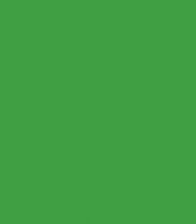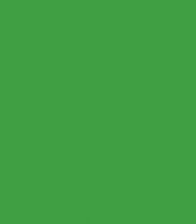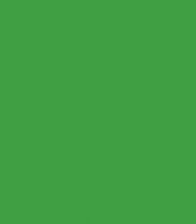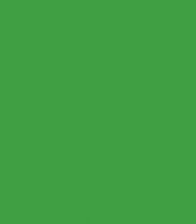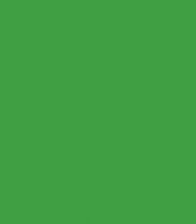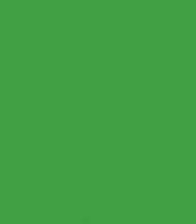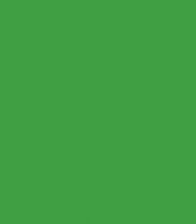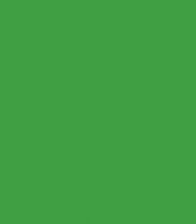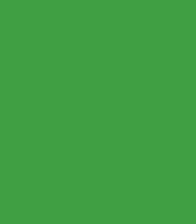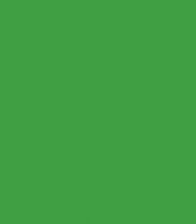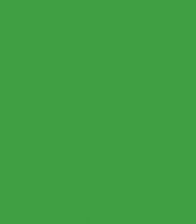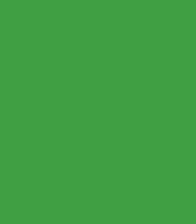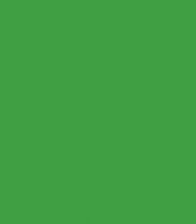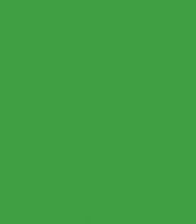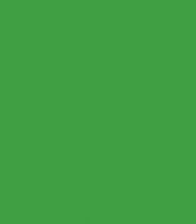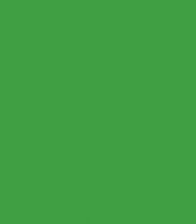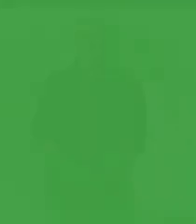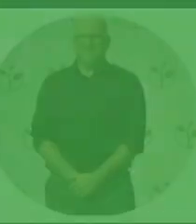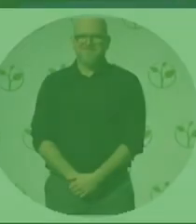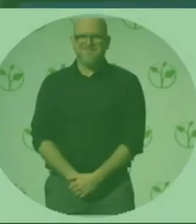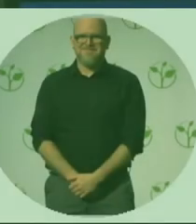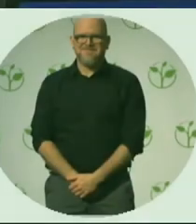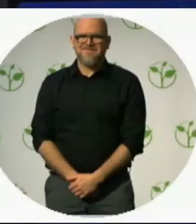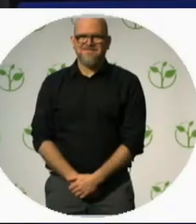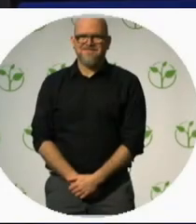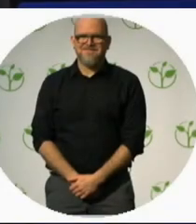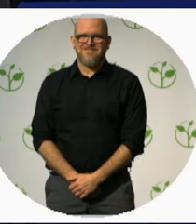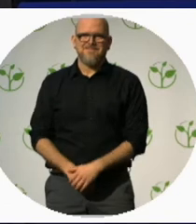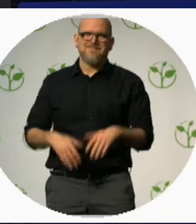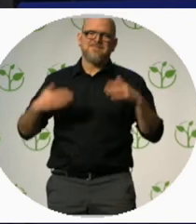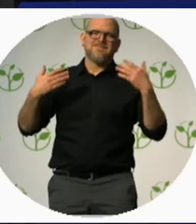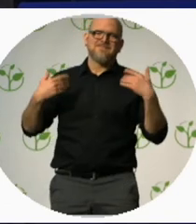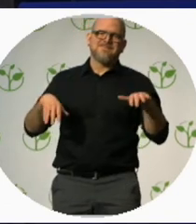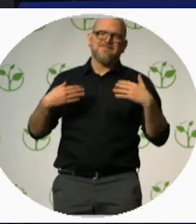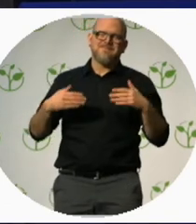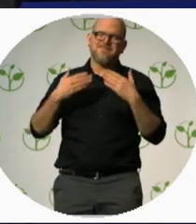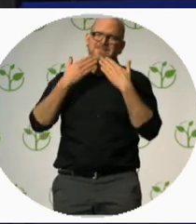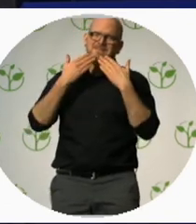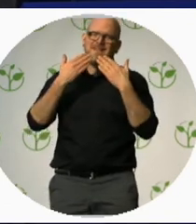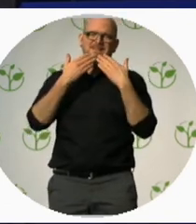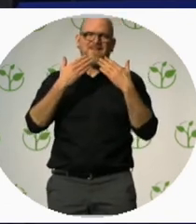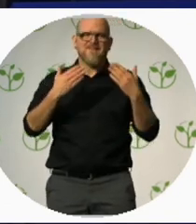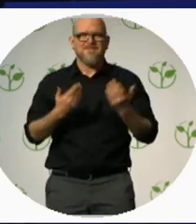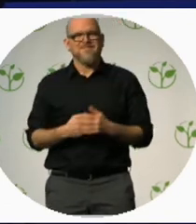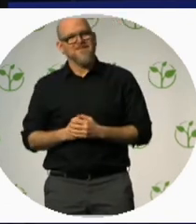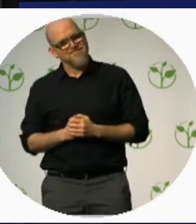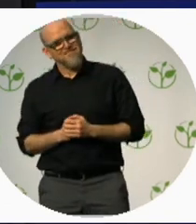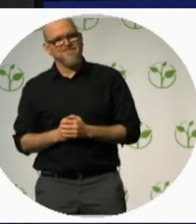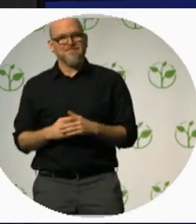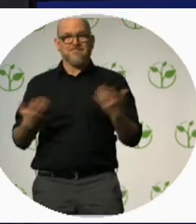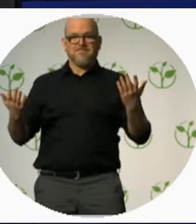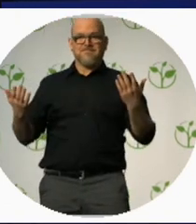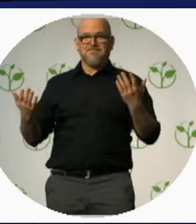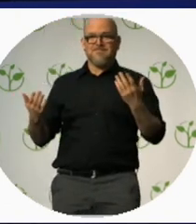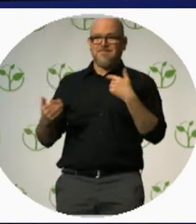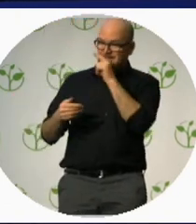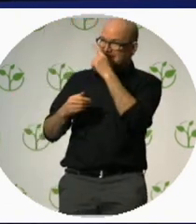Bats are so delicate, it’s a wonder they survive, yet the exemplify the power of change